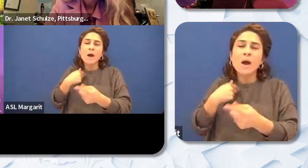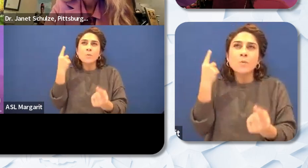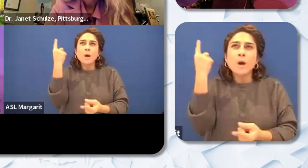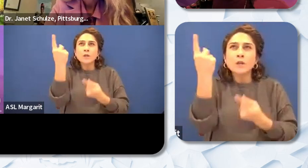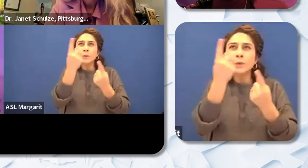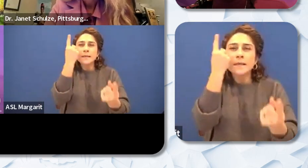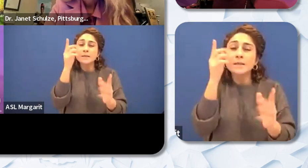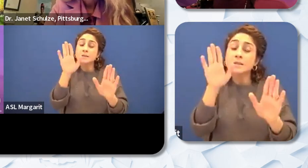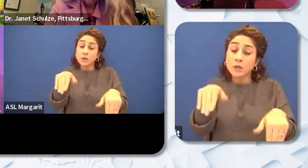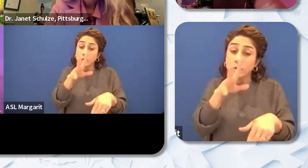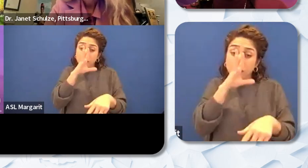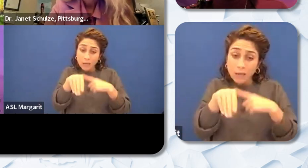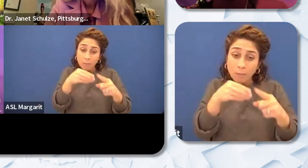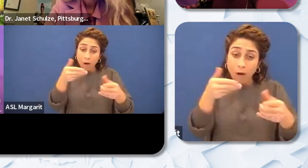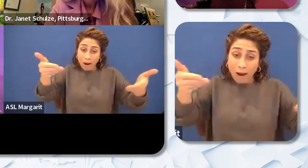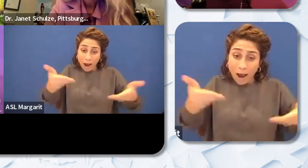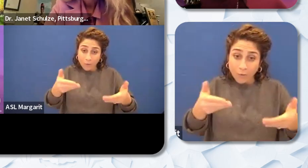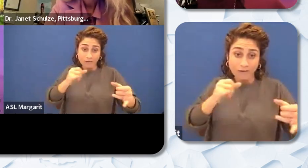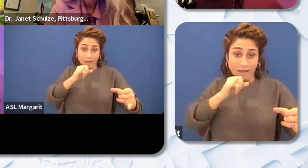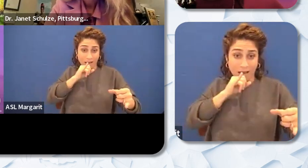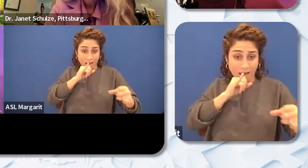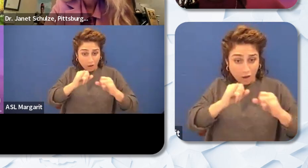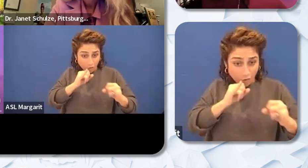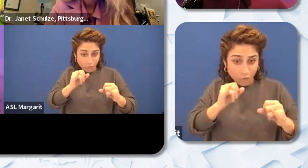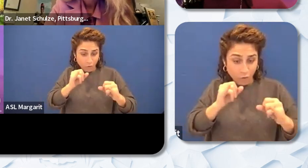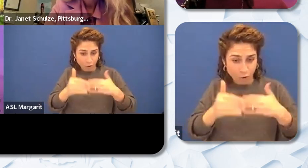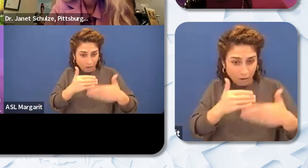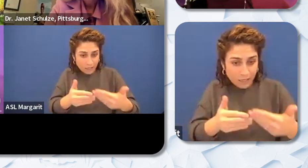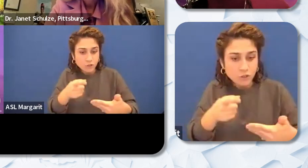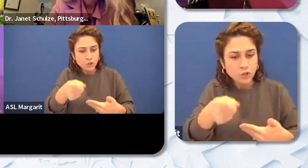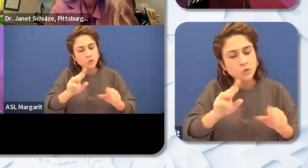you're talking about the interview process being transparent with the data tracking publicly who